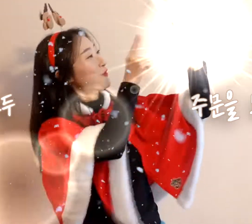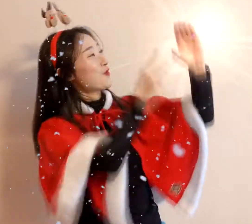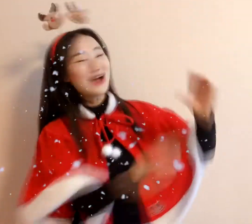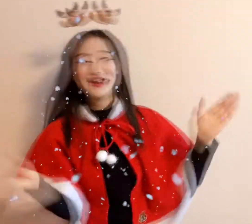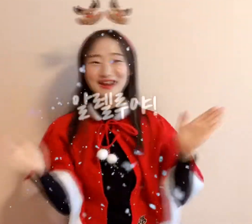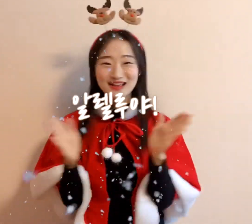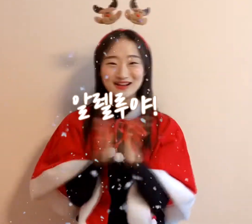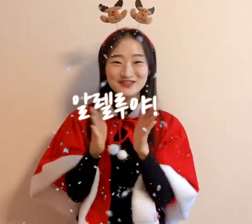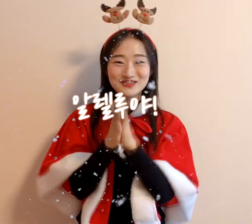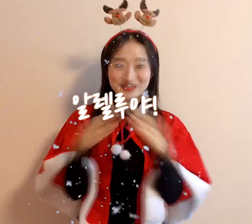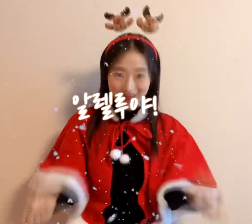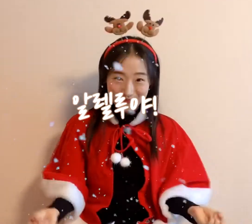Hallelujah